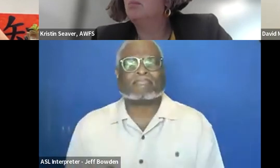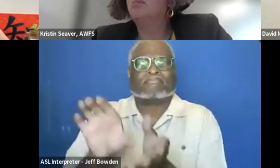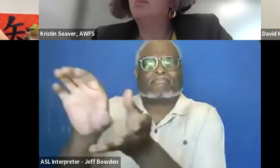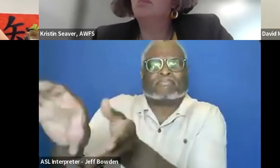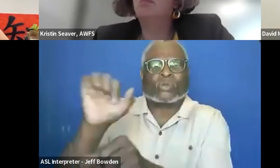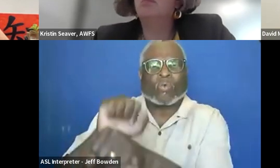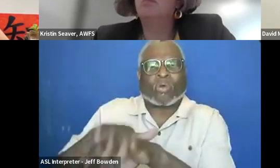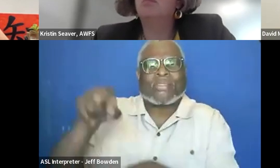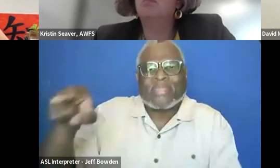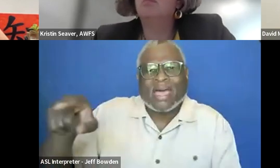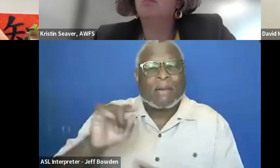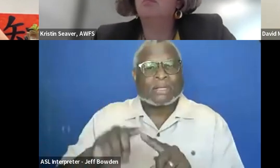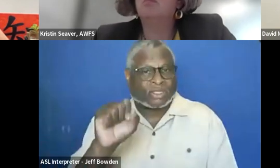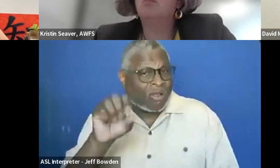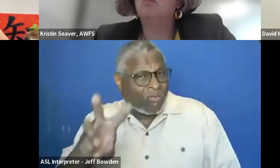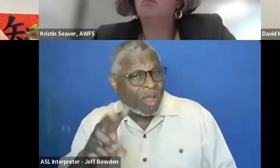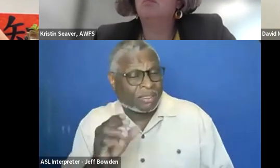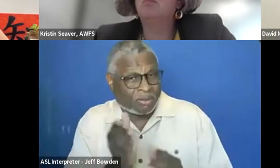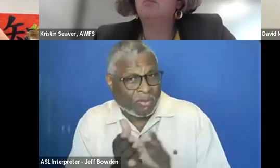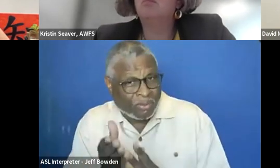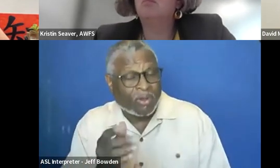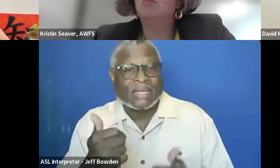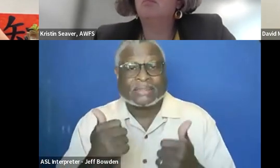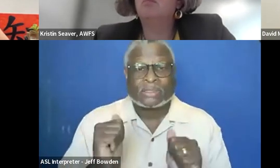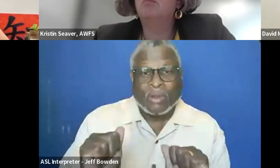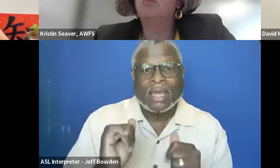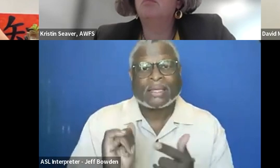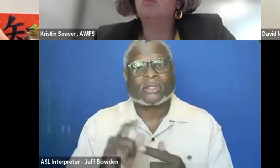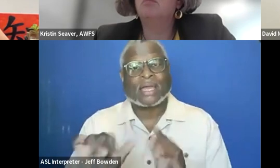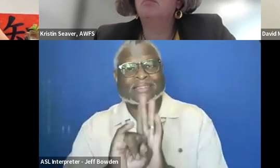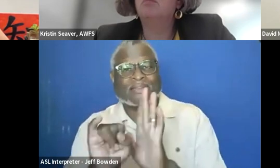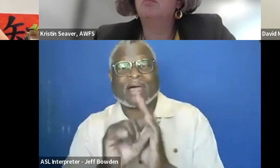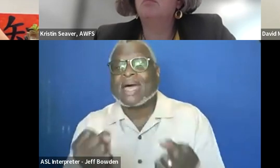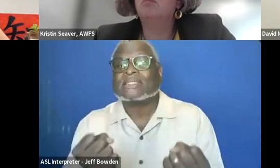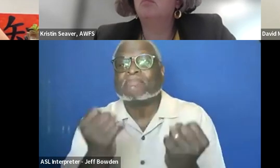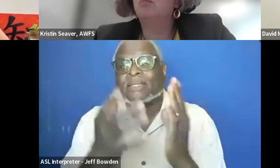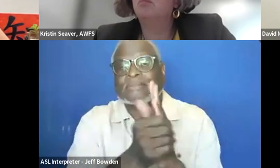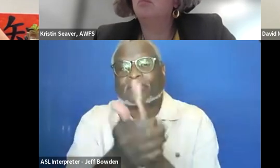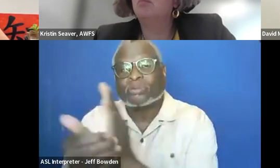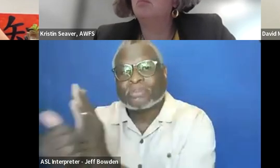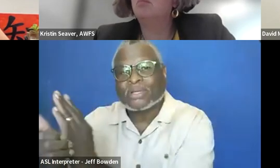But instead the software is going through trying to detect as many attributes on what you are buying as possible.